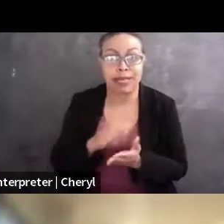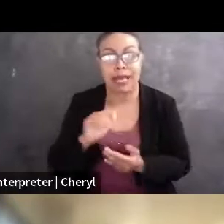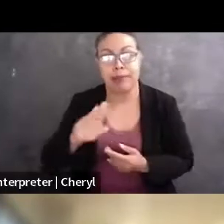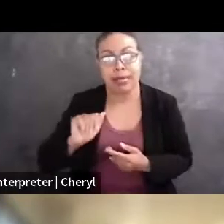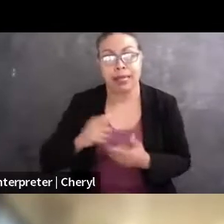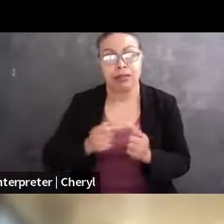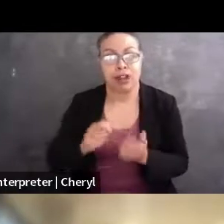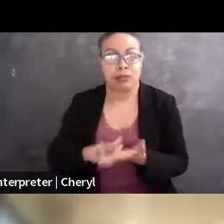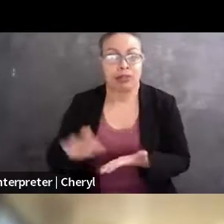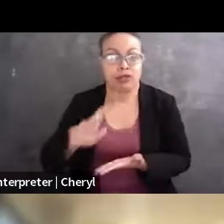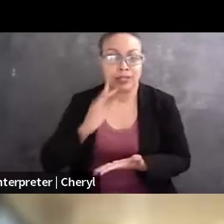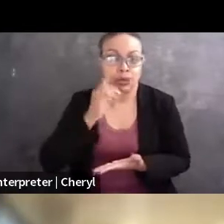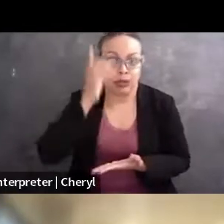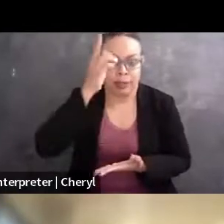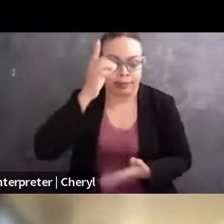so thank you, Alyssa, for joining us today.